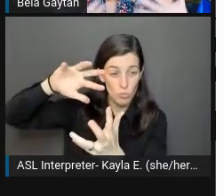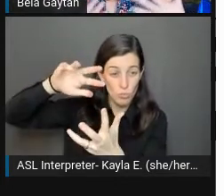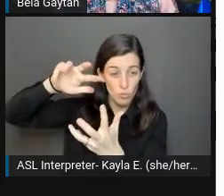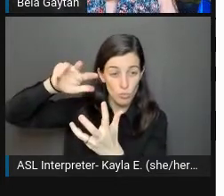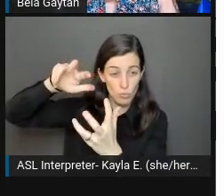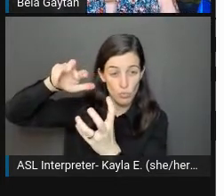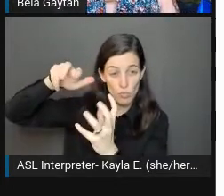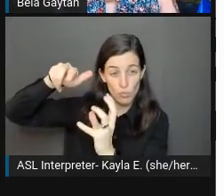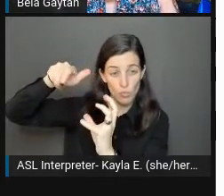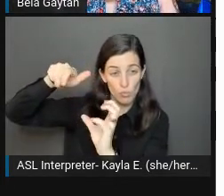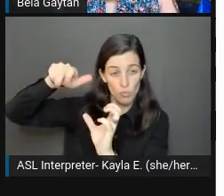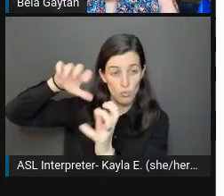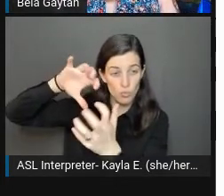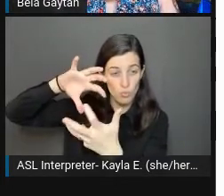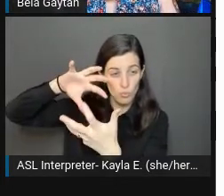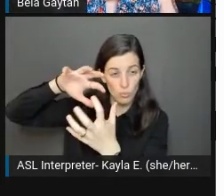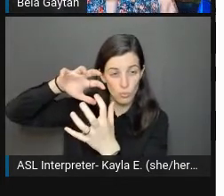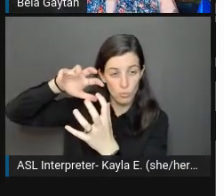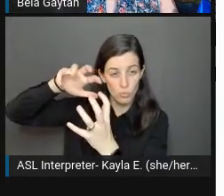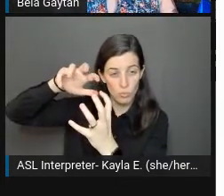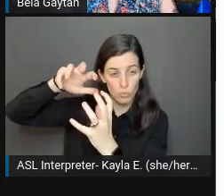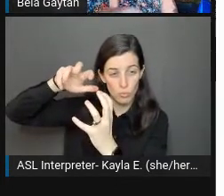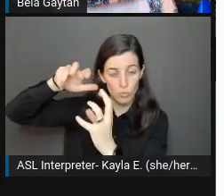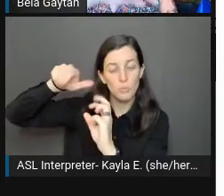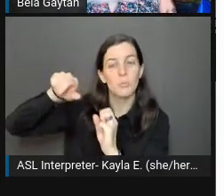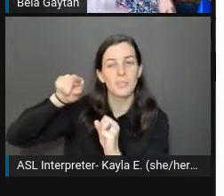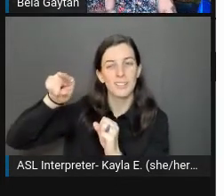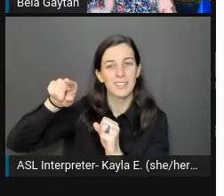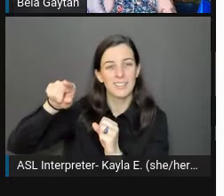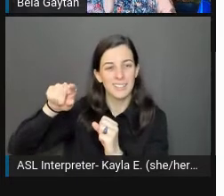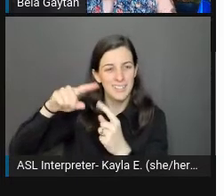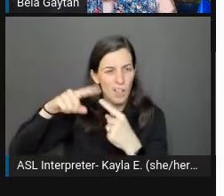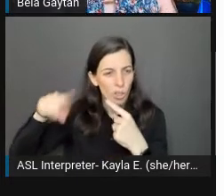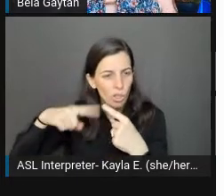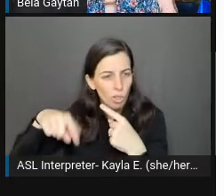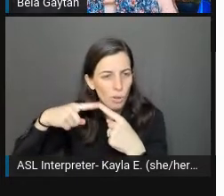Then there were also some little animations that would come in and out.